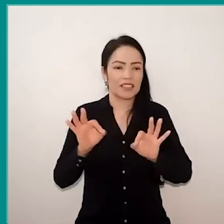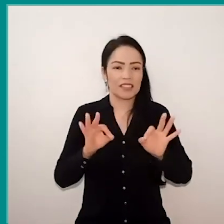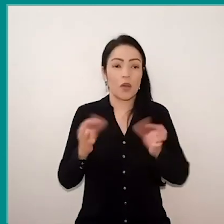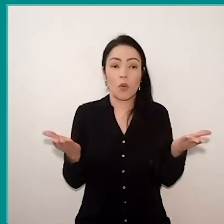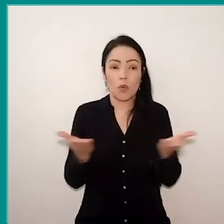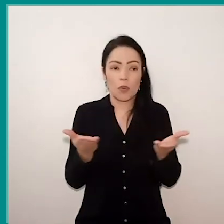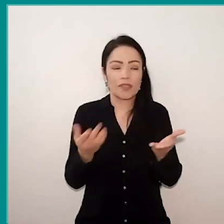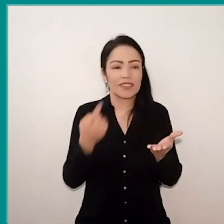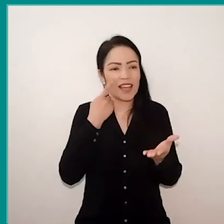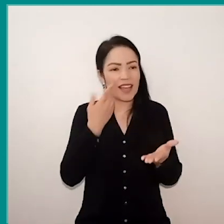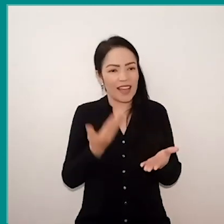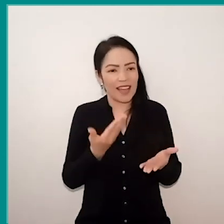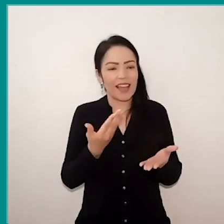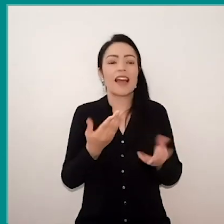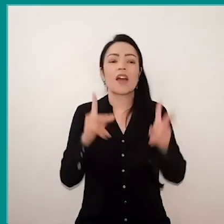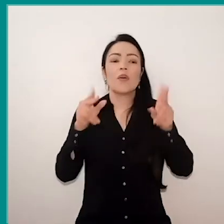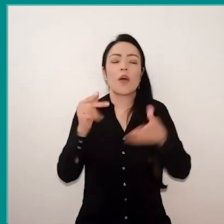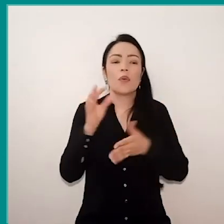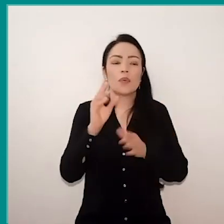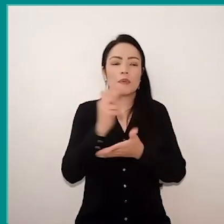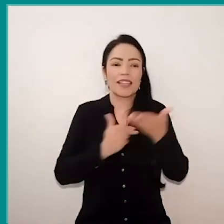are drawings on white sheets of paper,